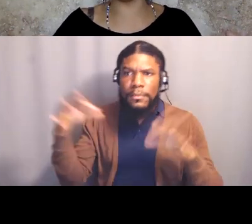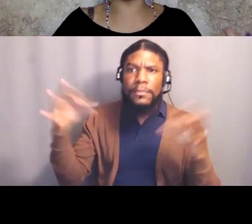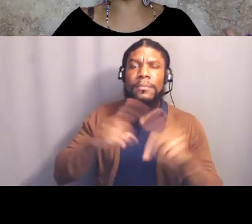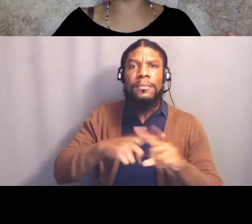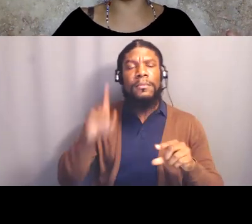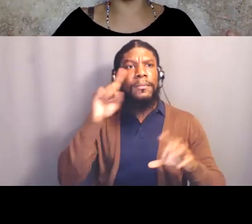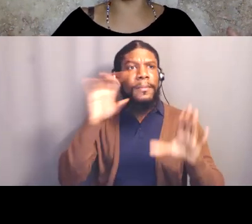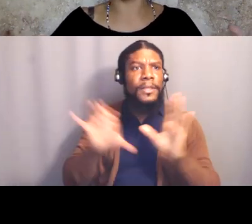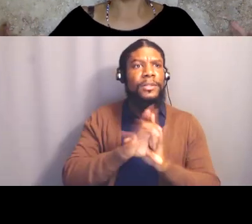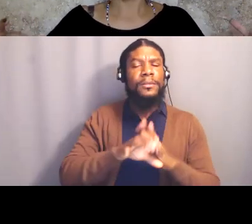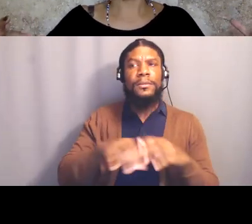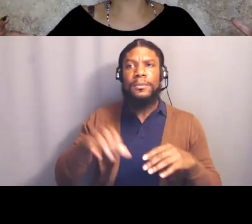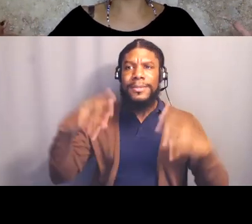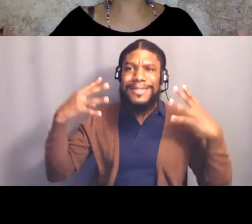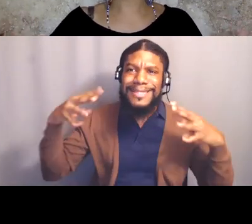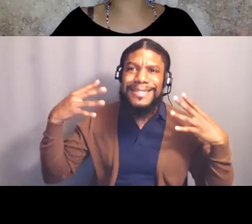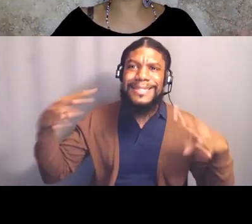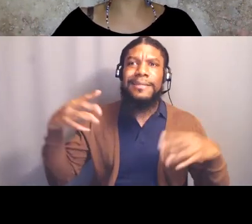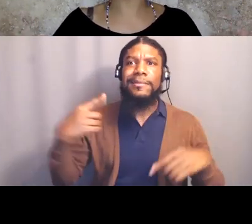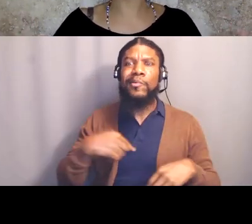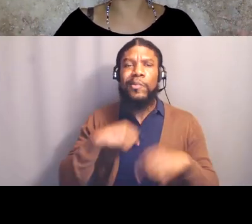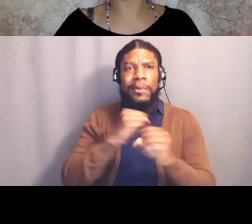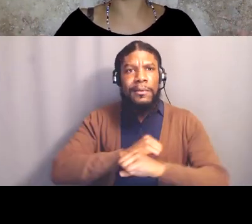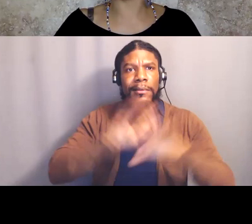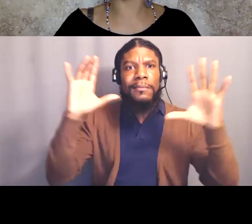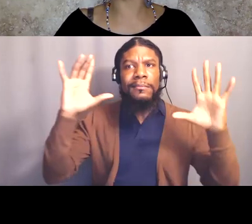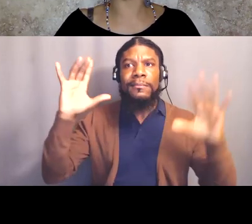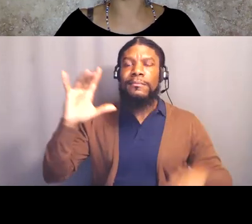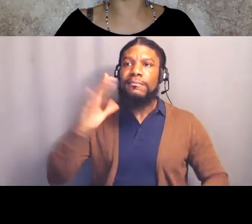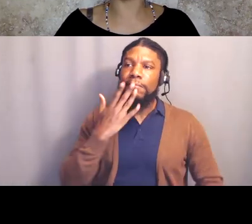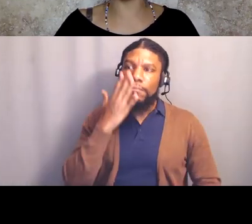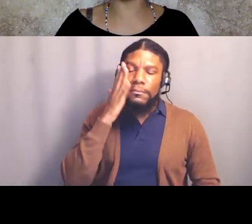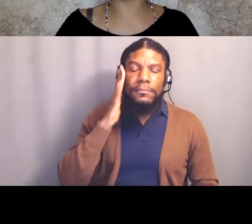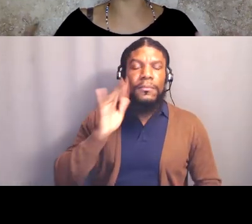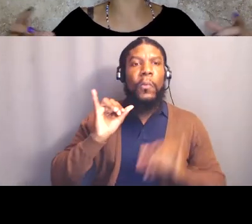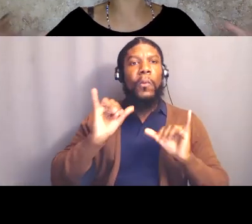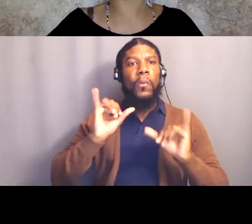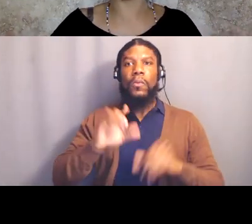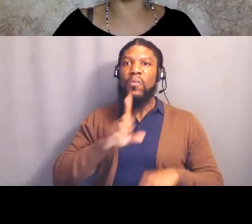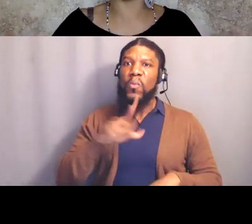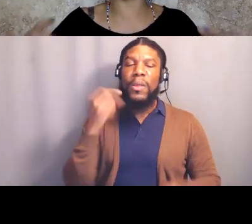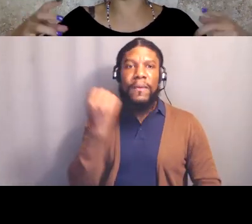those are the most revolutionary things that we can do, because we are seeking freedom,